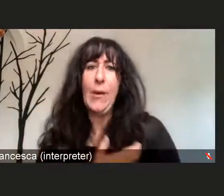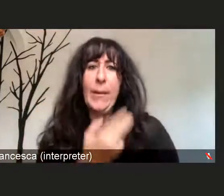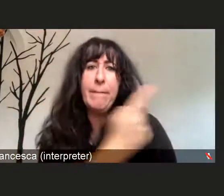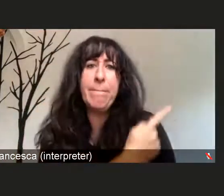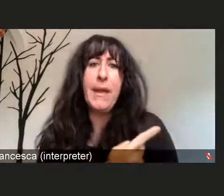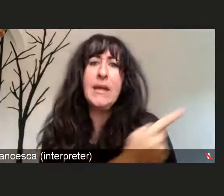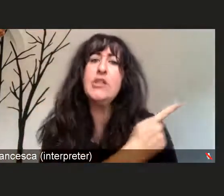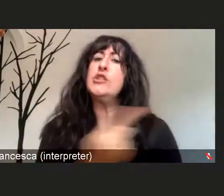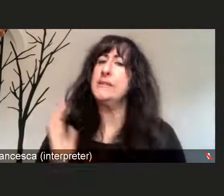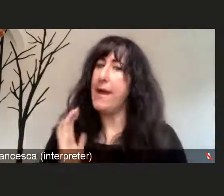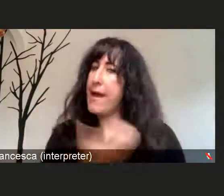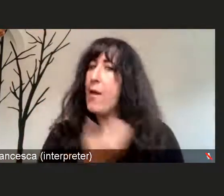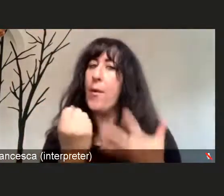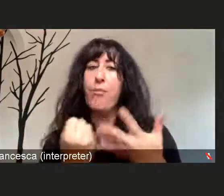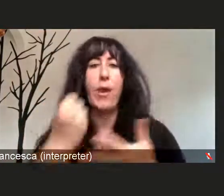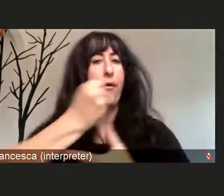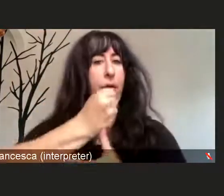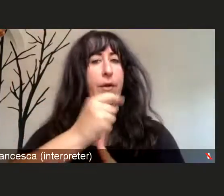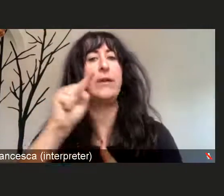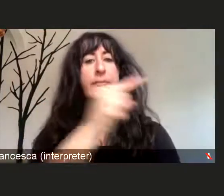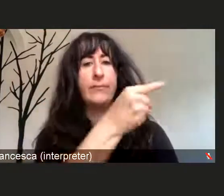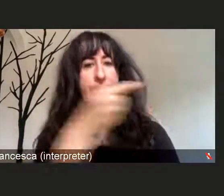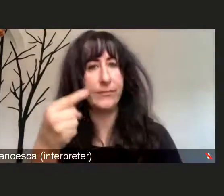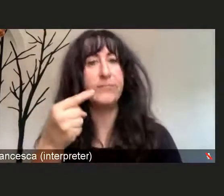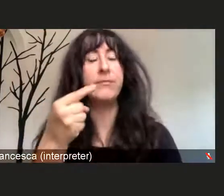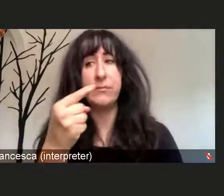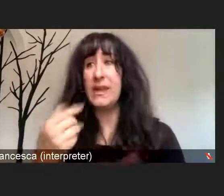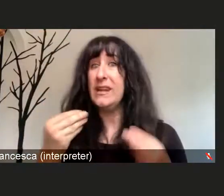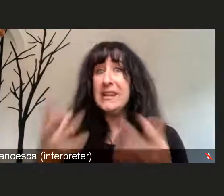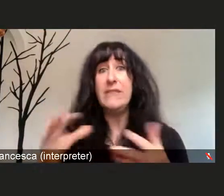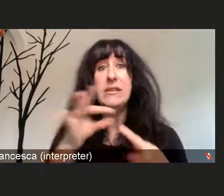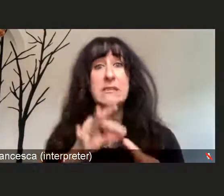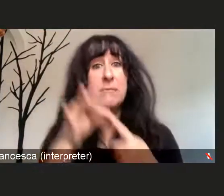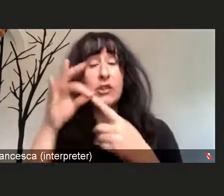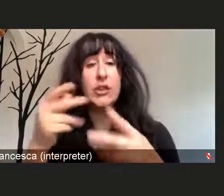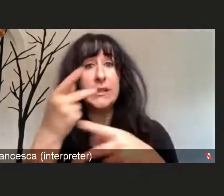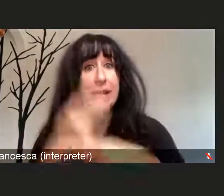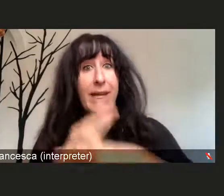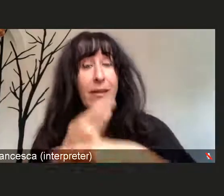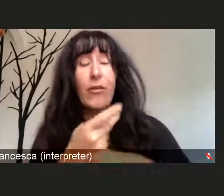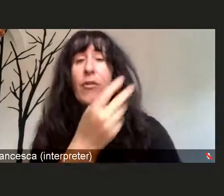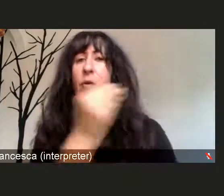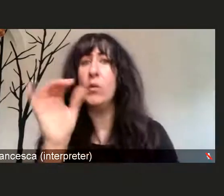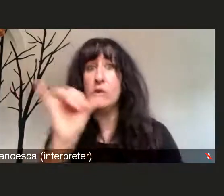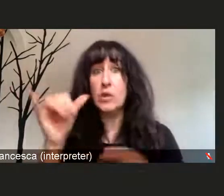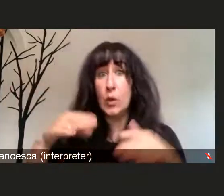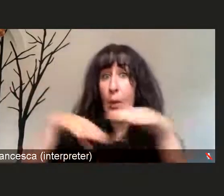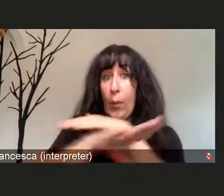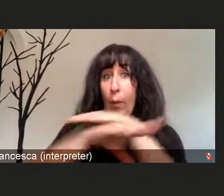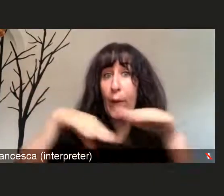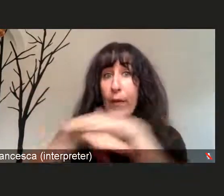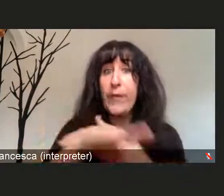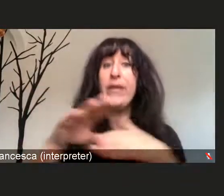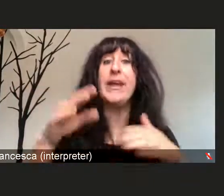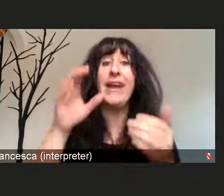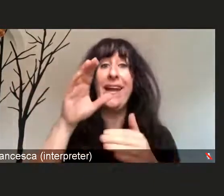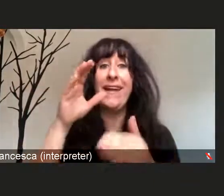getting their specialty care, walking into the walk-ins and even getting telehealth appointments at all their different sites.